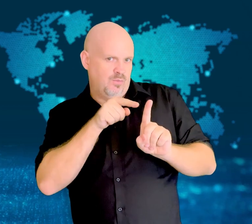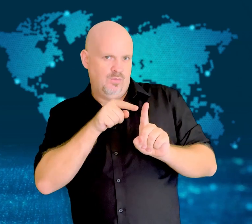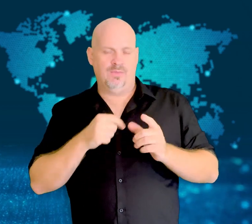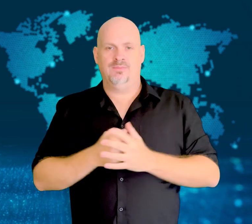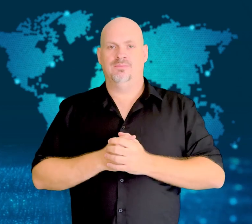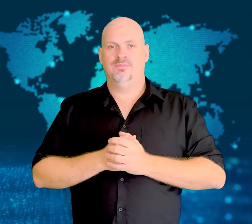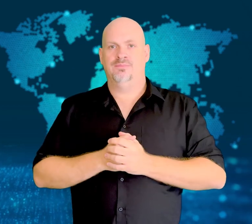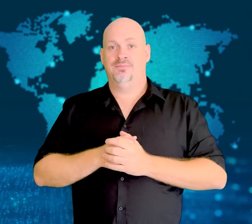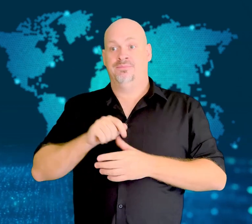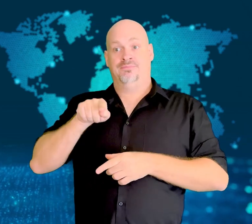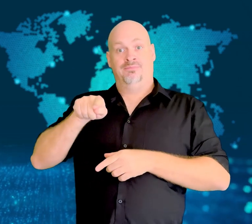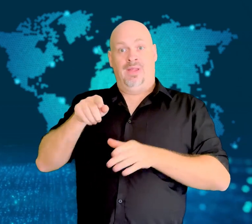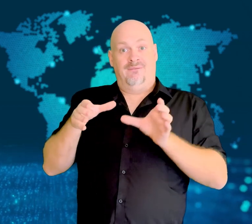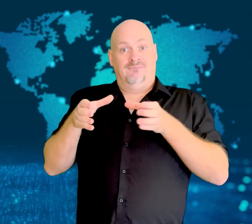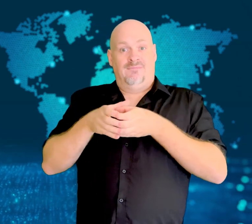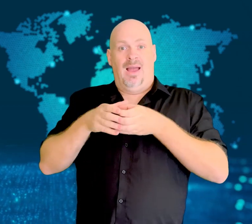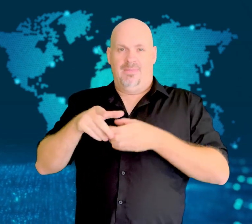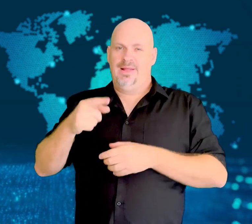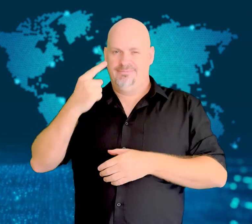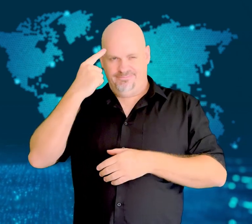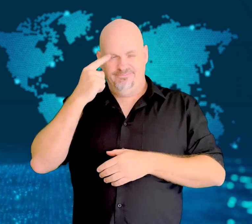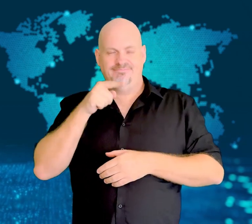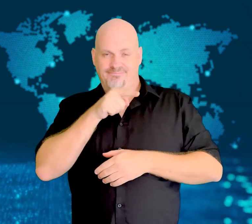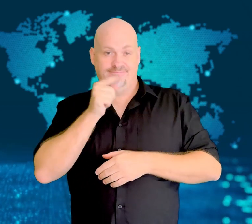Iran's security forces.